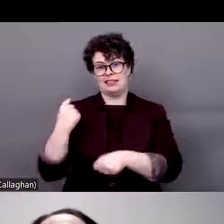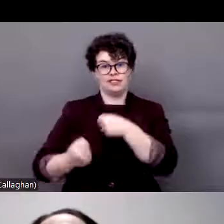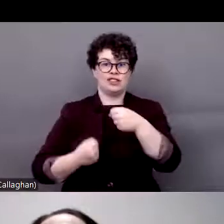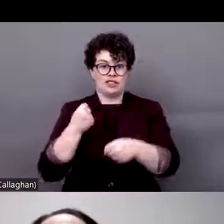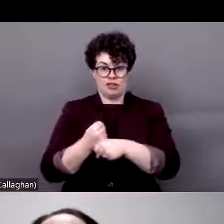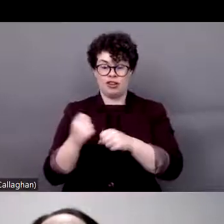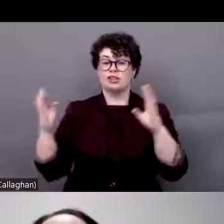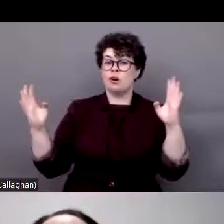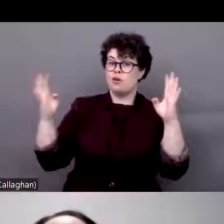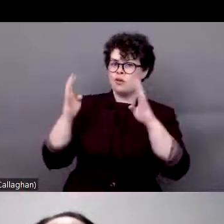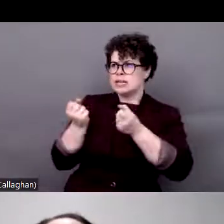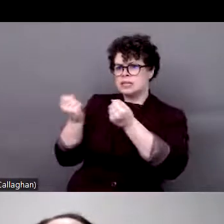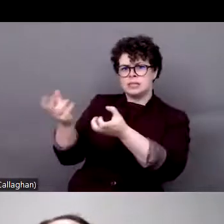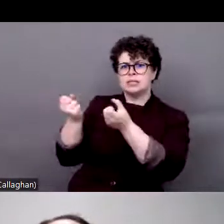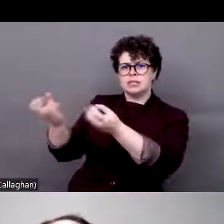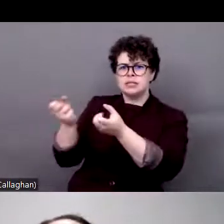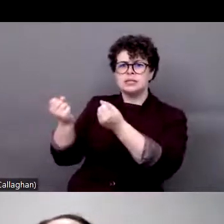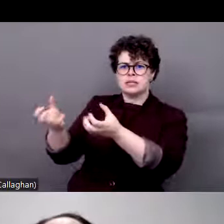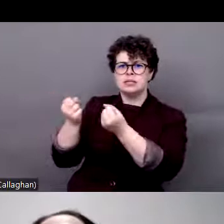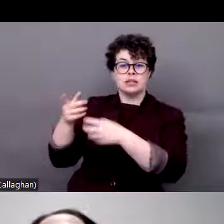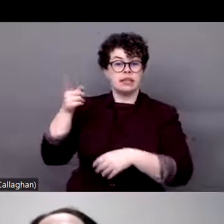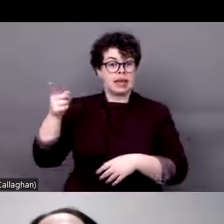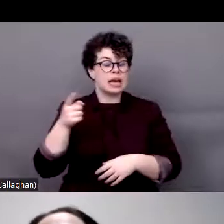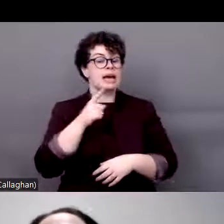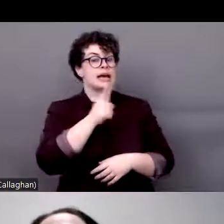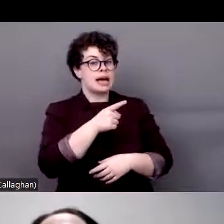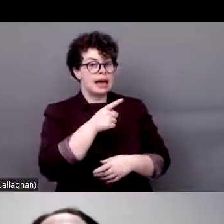gave recommendations to local administrations to work on